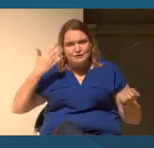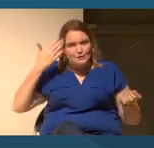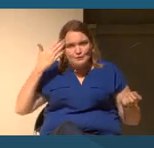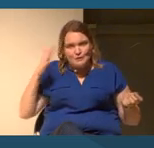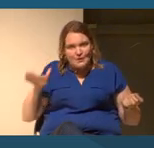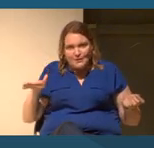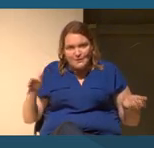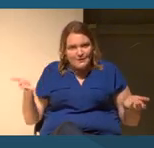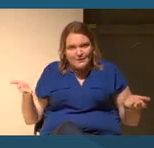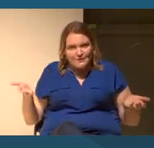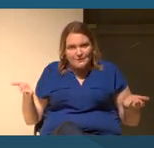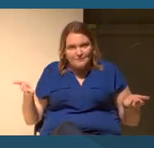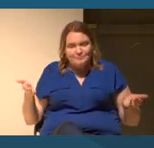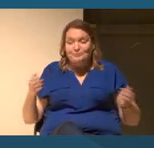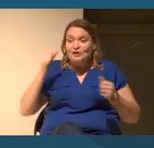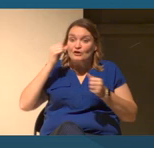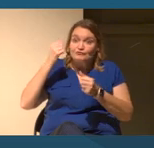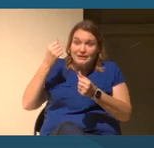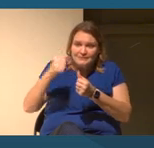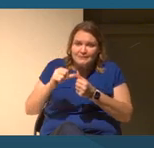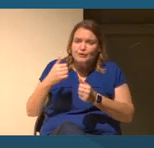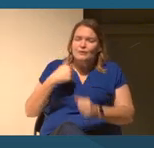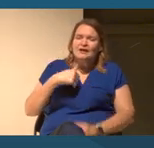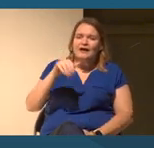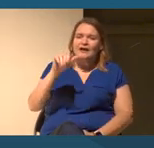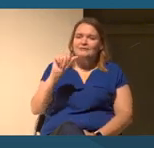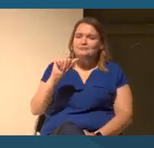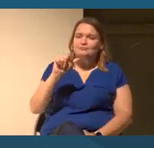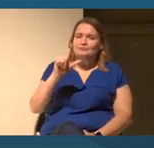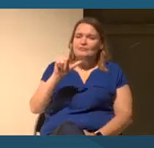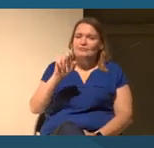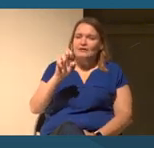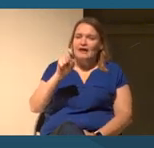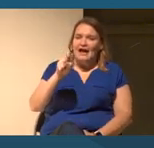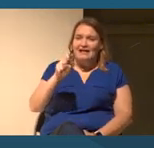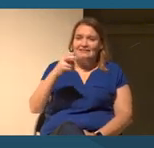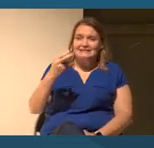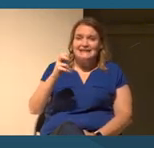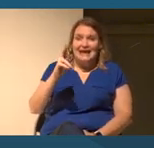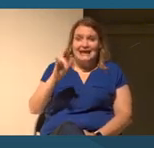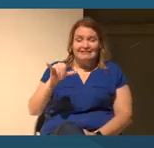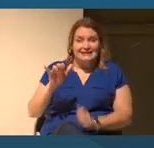I mean, remember, there was Alex Haley's book, Roots. That was it.